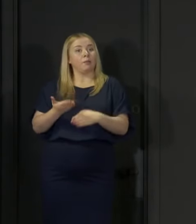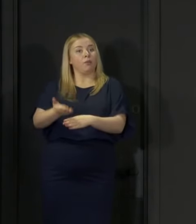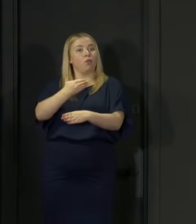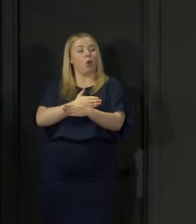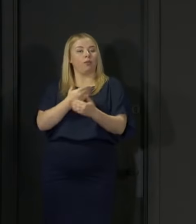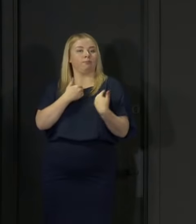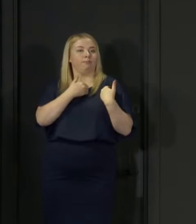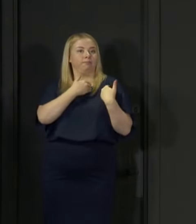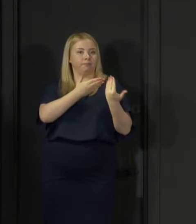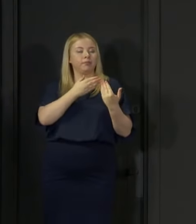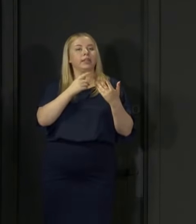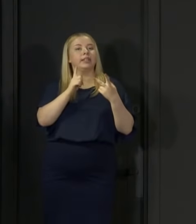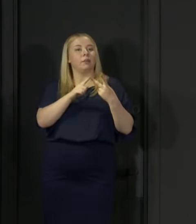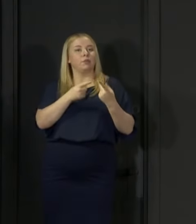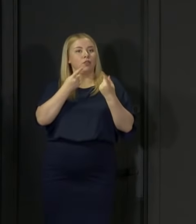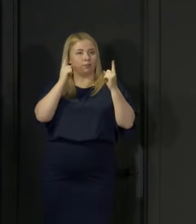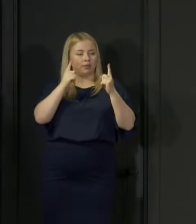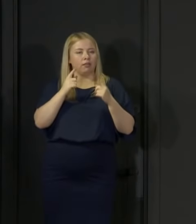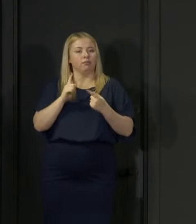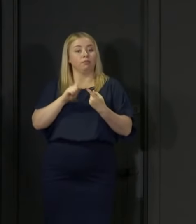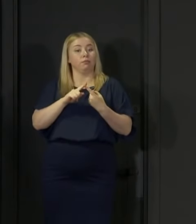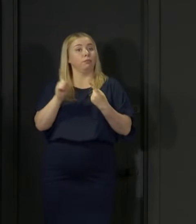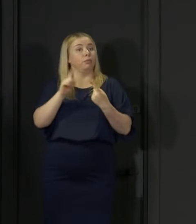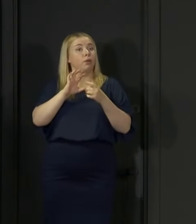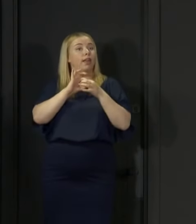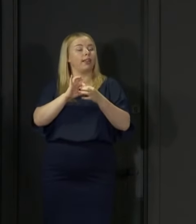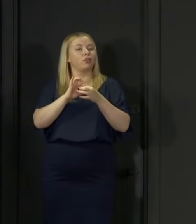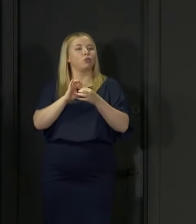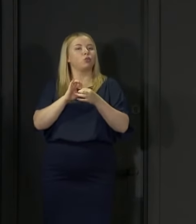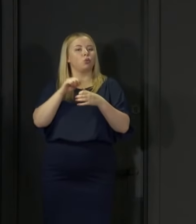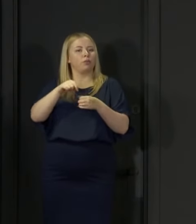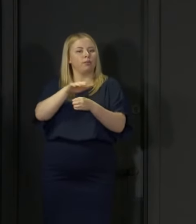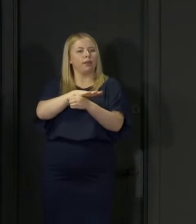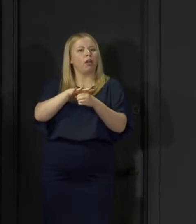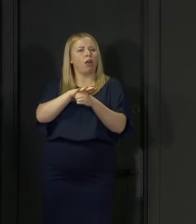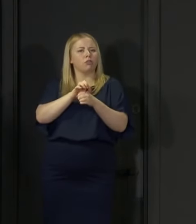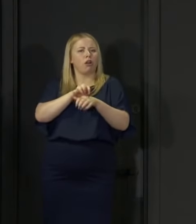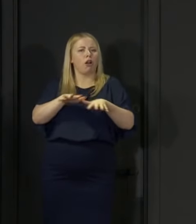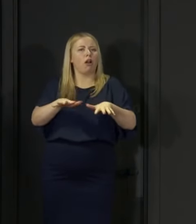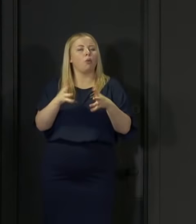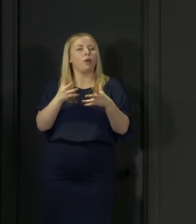Firstly, let me give a further update on that cluster of cases in Aberdeen which